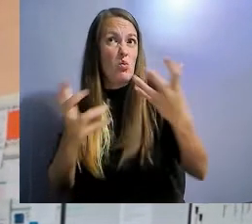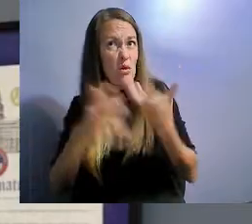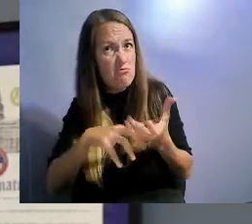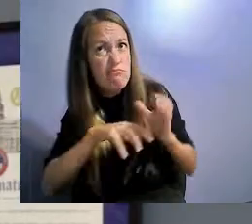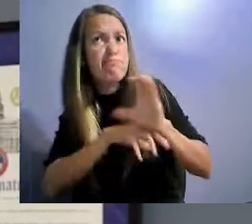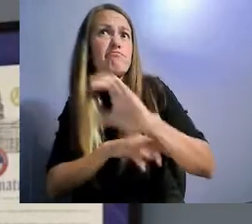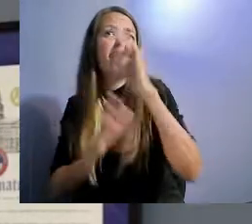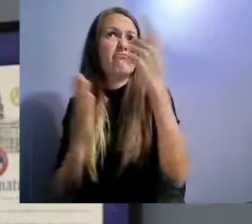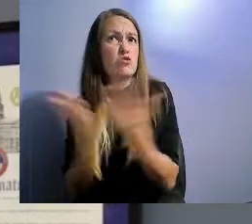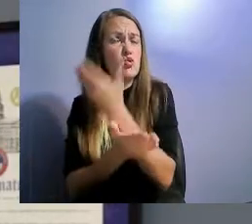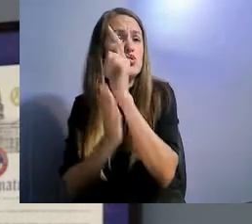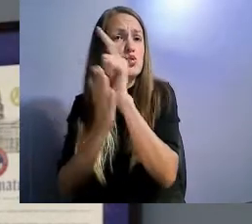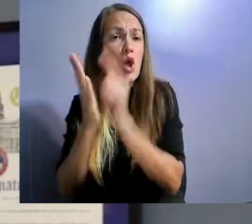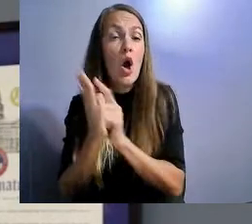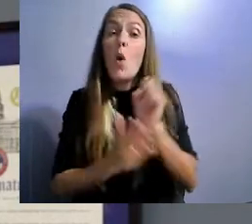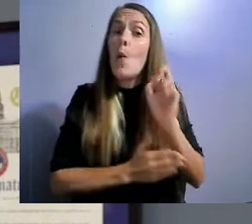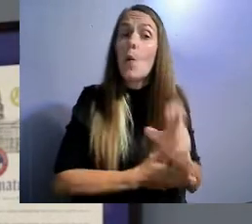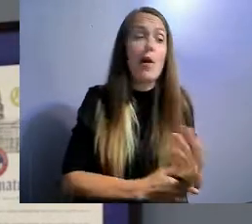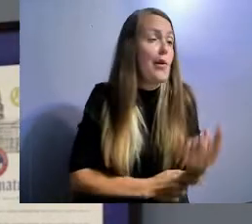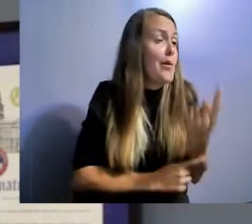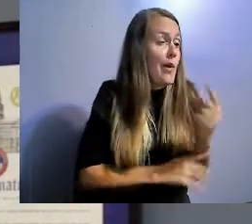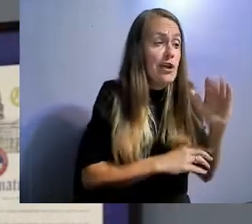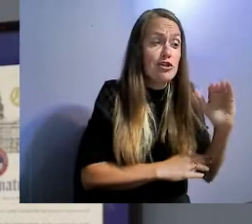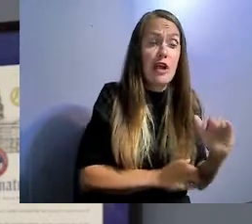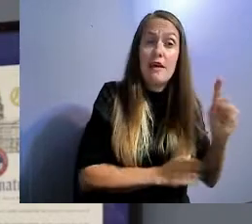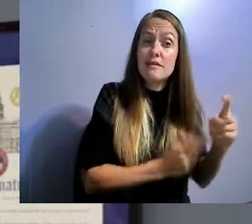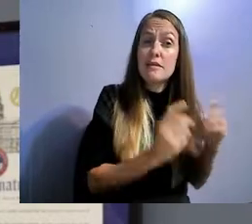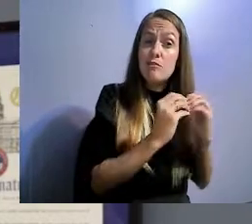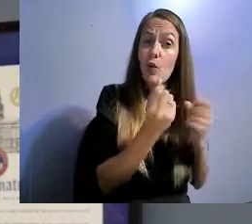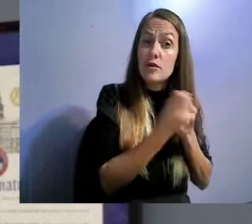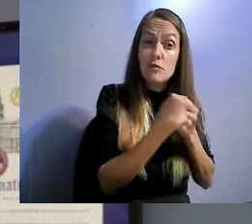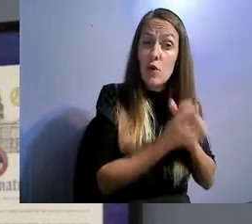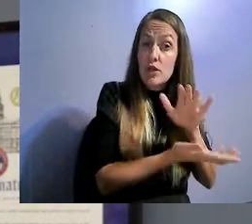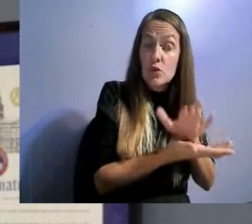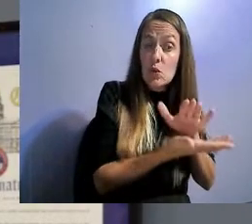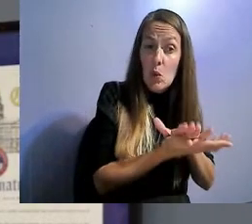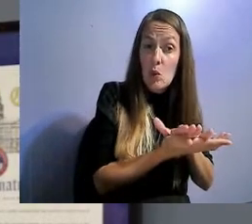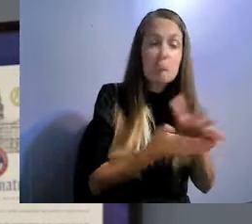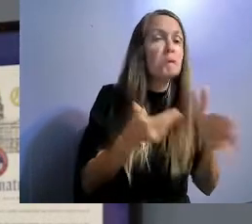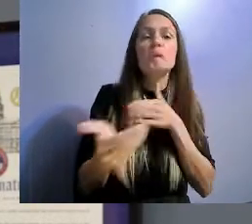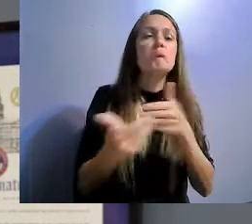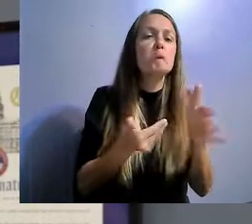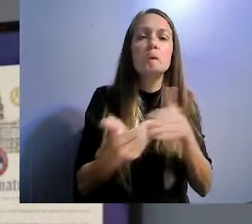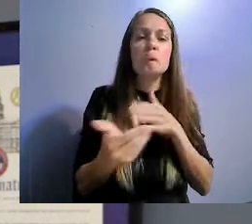Importantly, as a proponent, I want you to come away from the